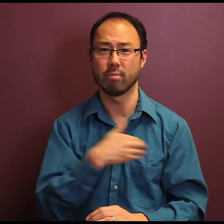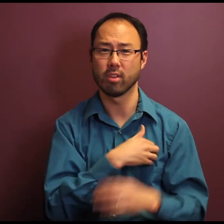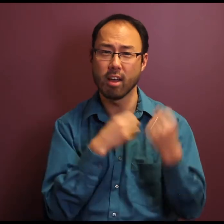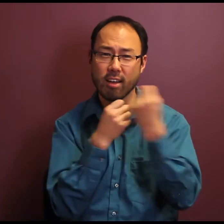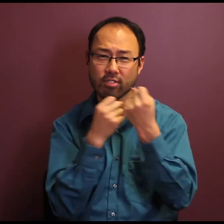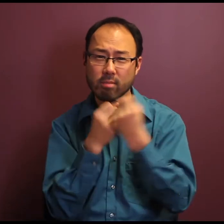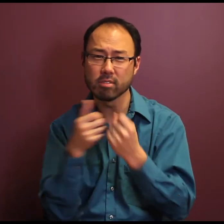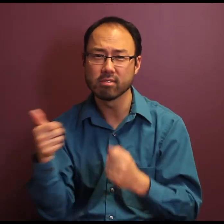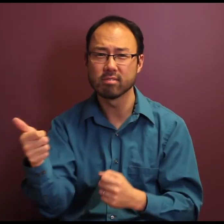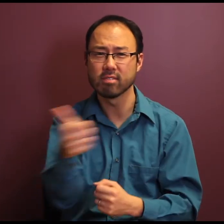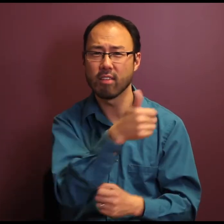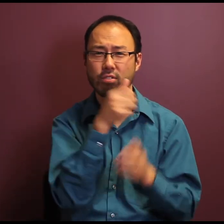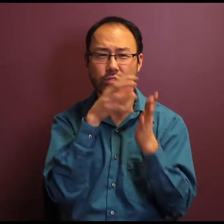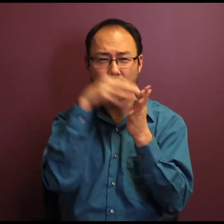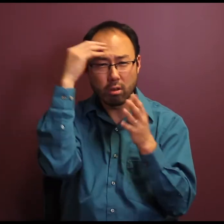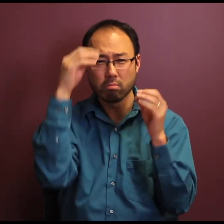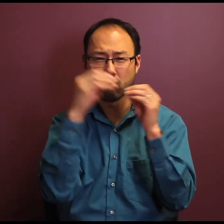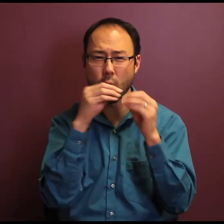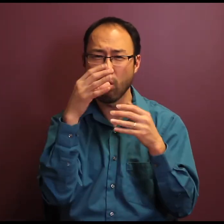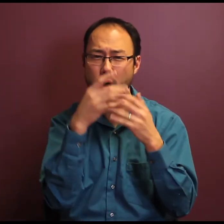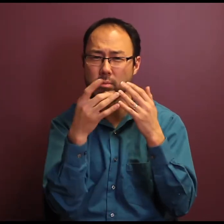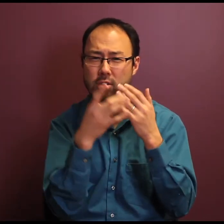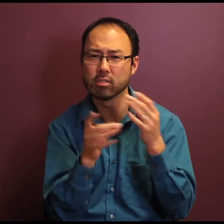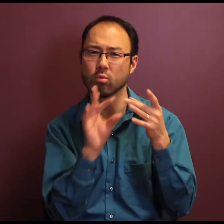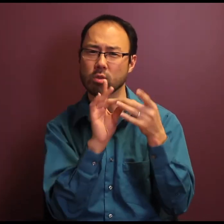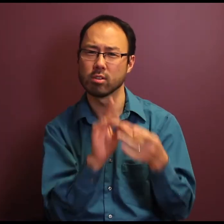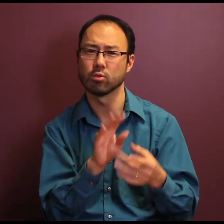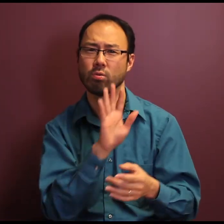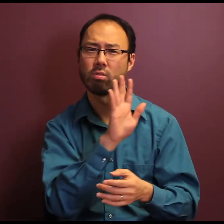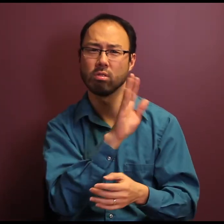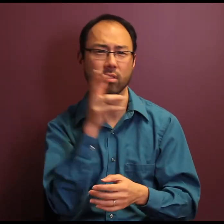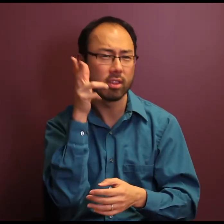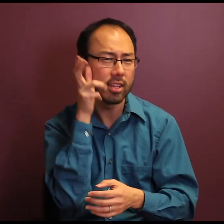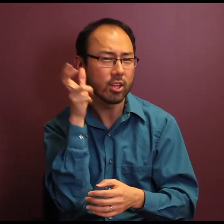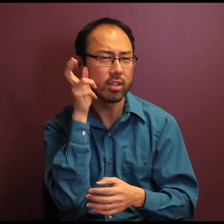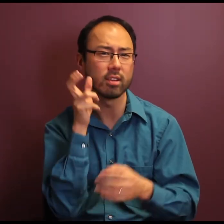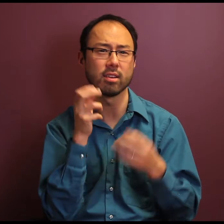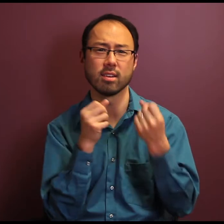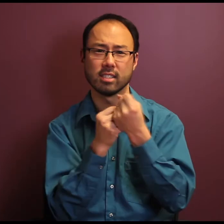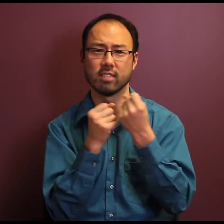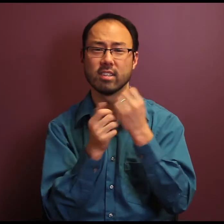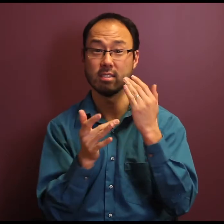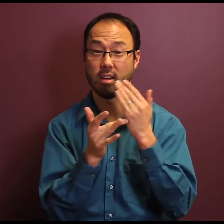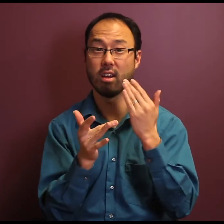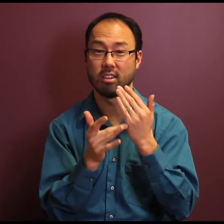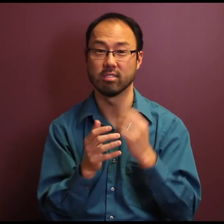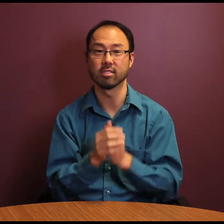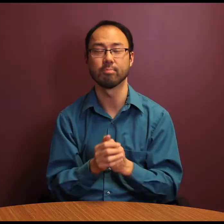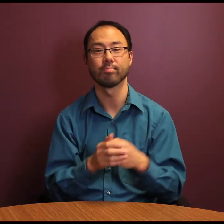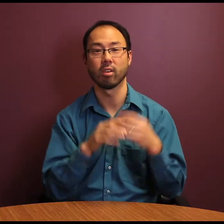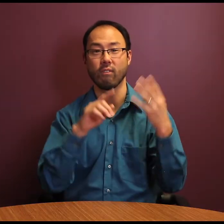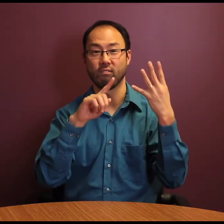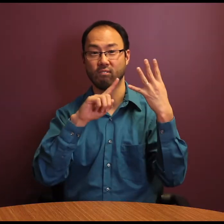informed of hearing assistive technology options.